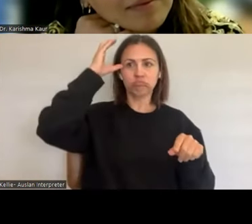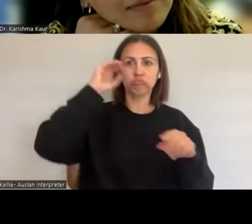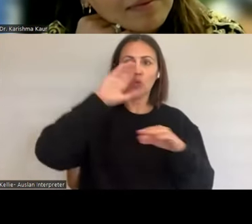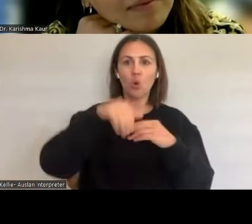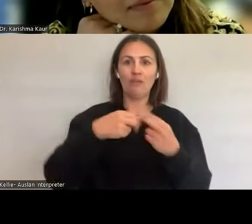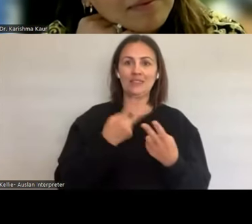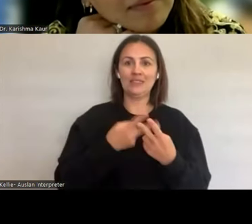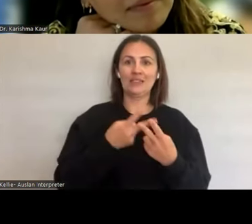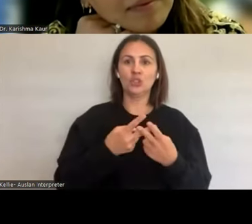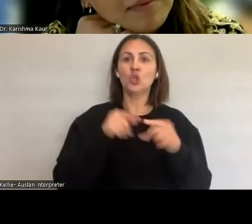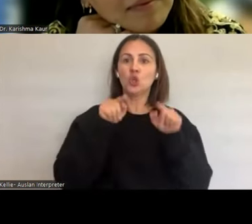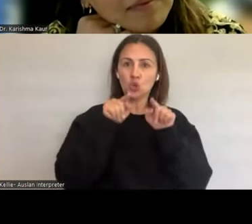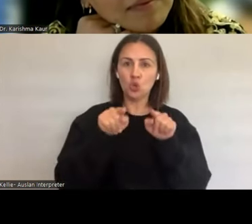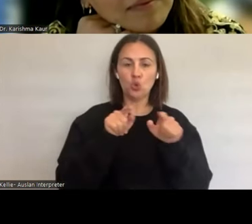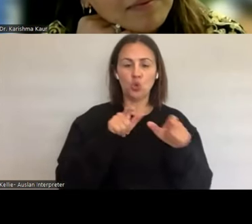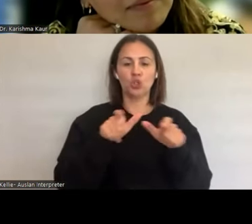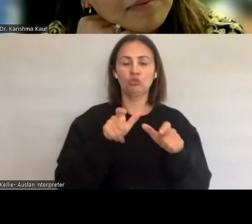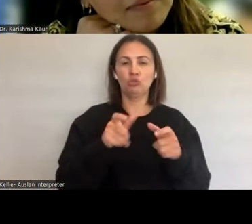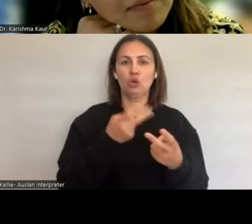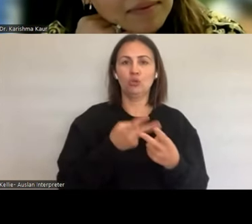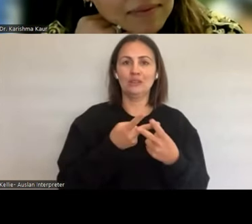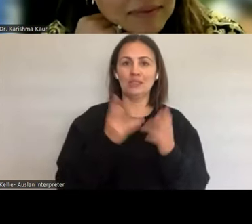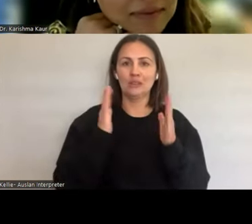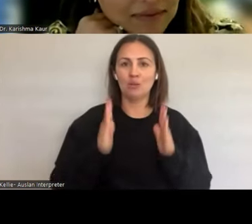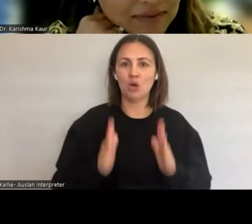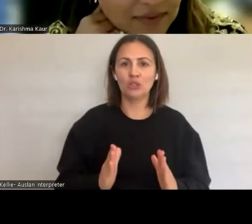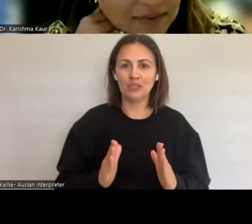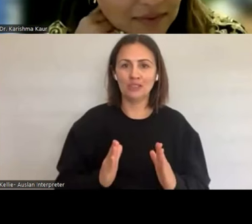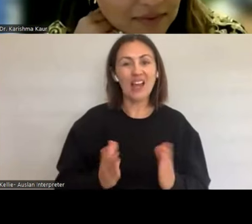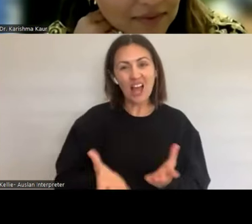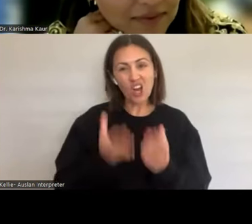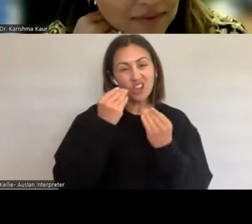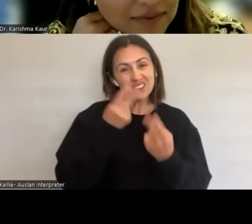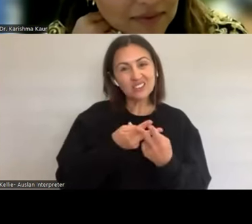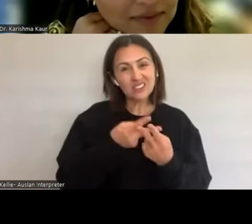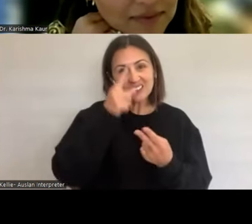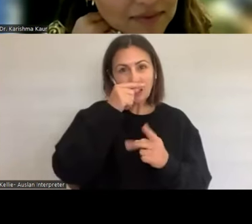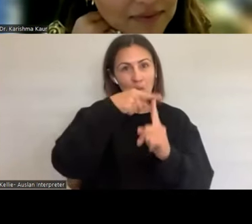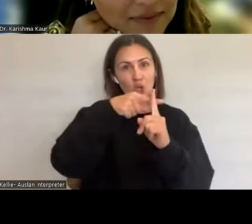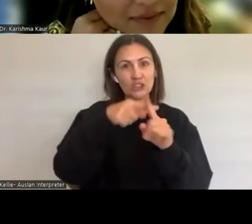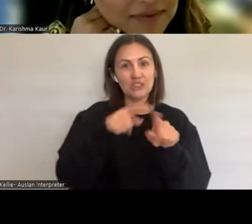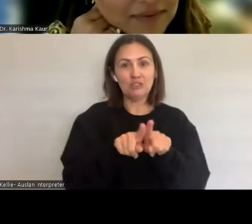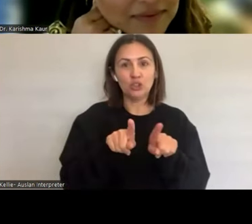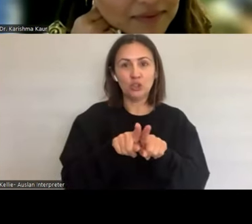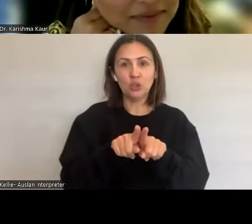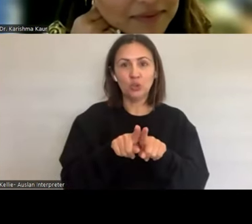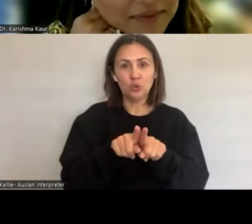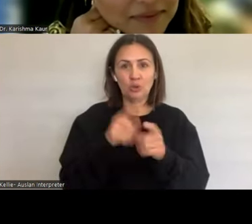It's really important and learning about the positive aspects of sexuality help that and I'm